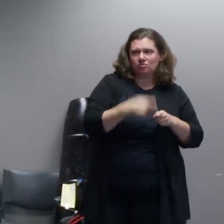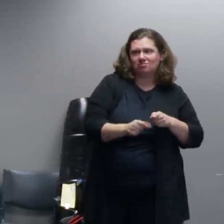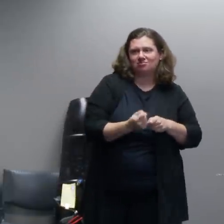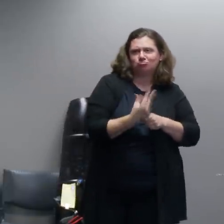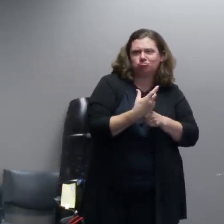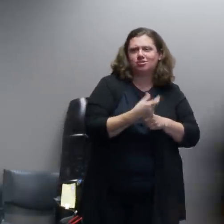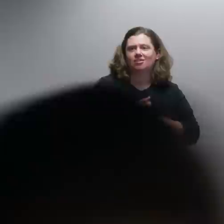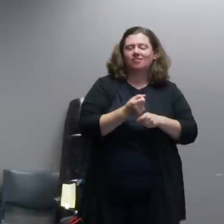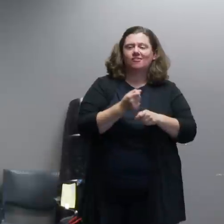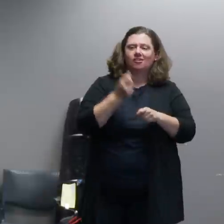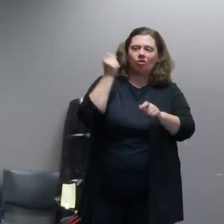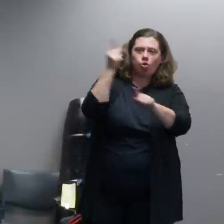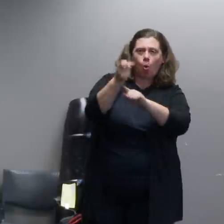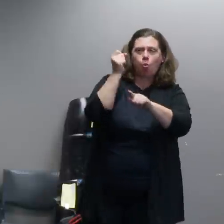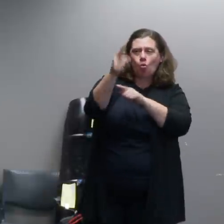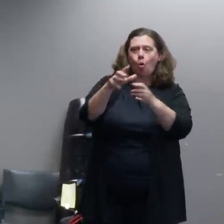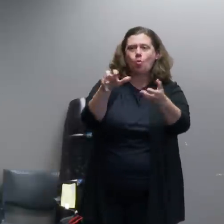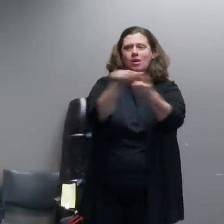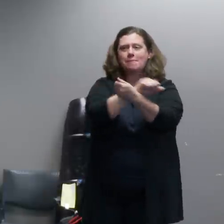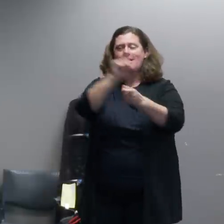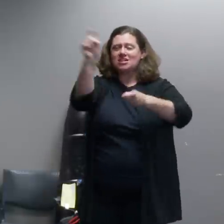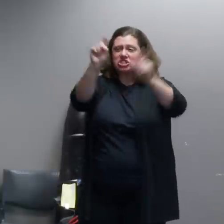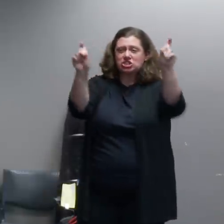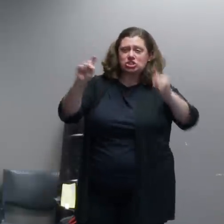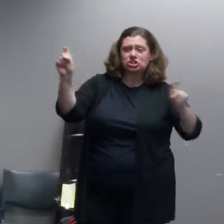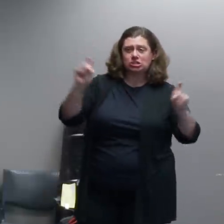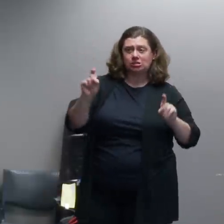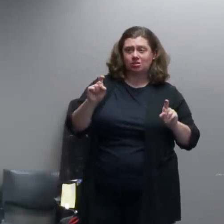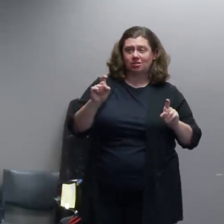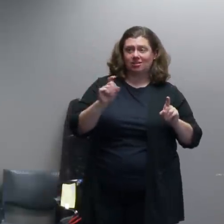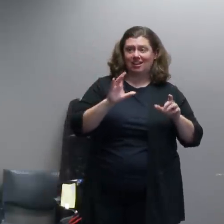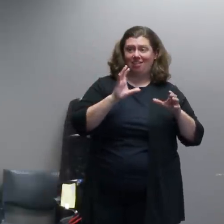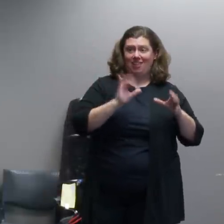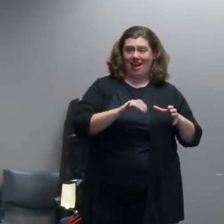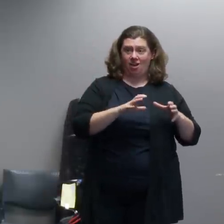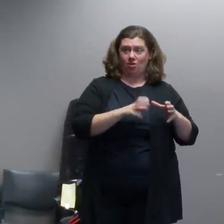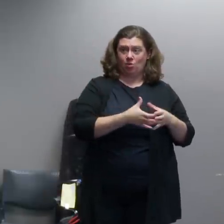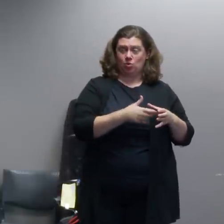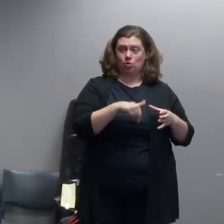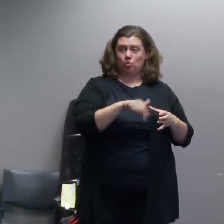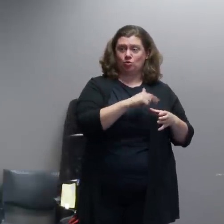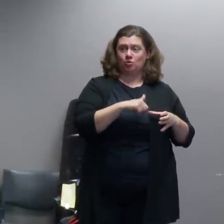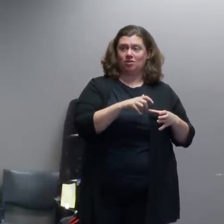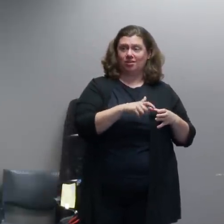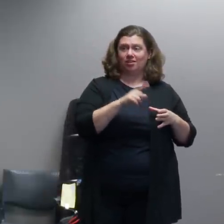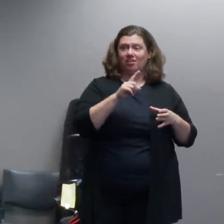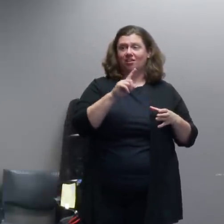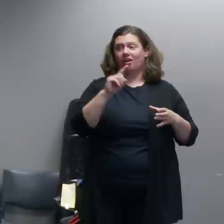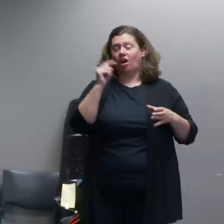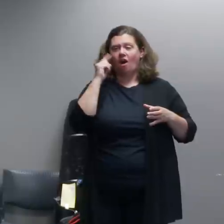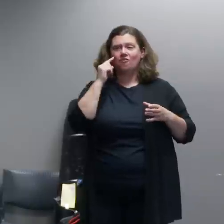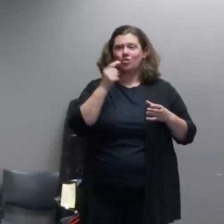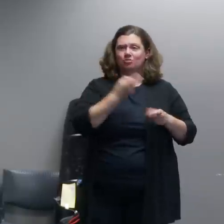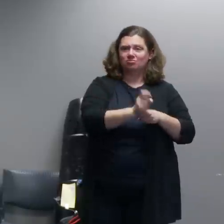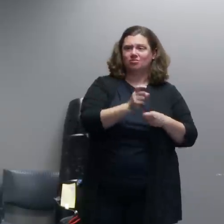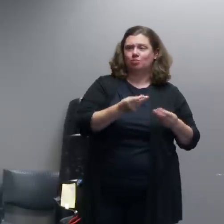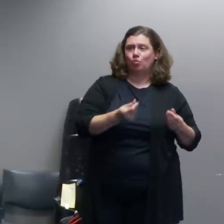vandalizing government property and and all of that other kind of activity that we've highlighted here today